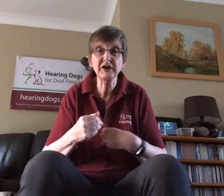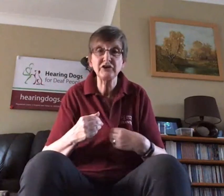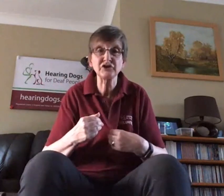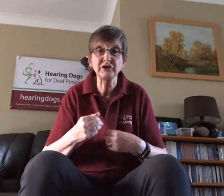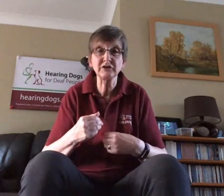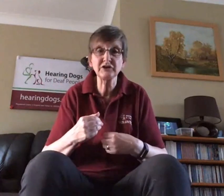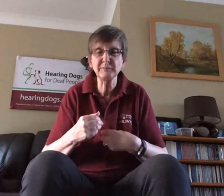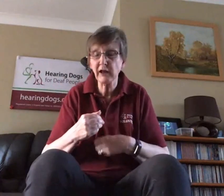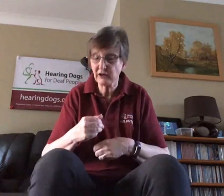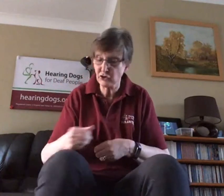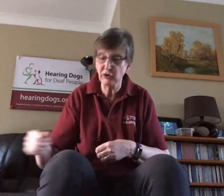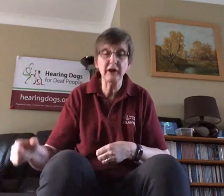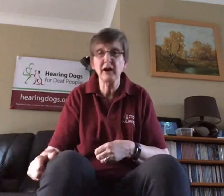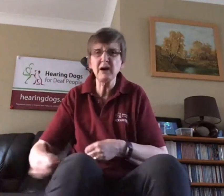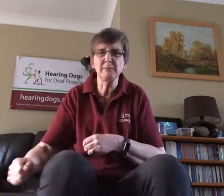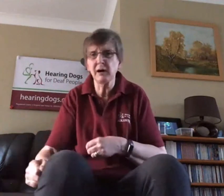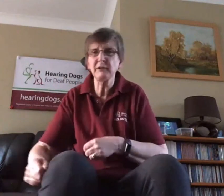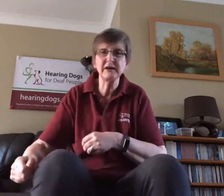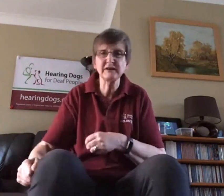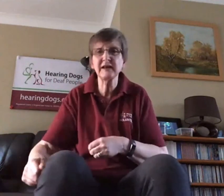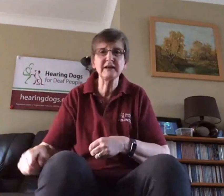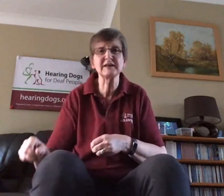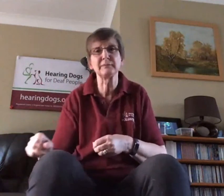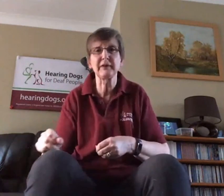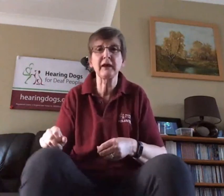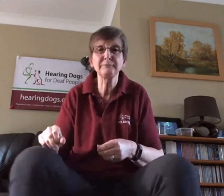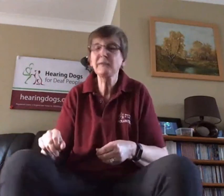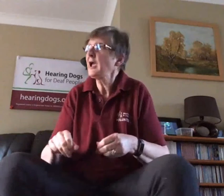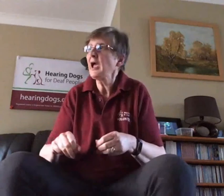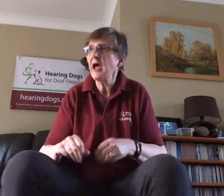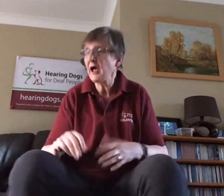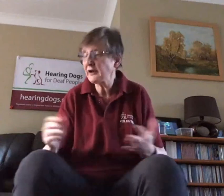It's a bit like a toddler going "Mum, Mum I need to tell you something" and at that